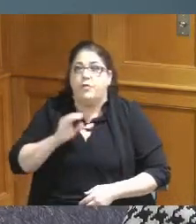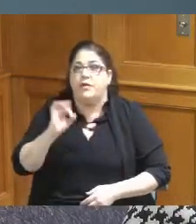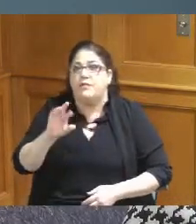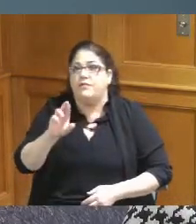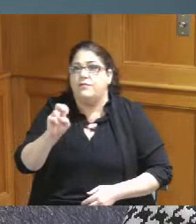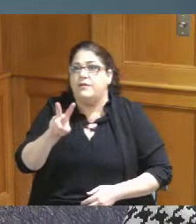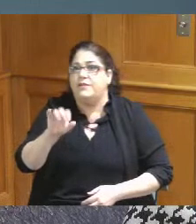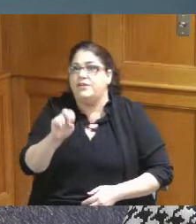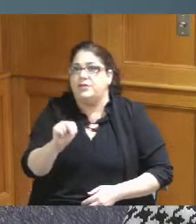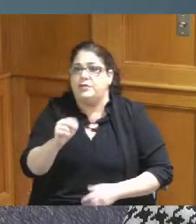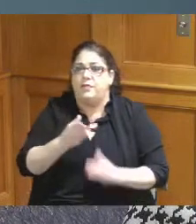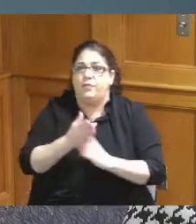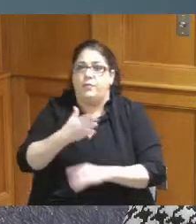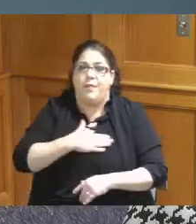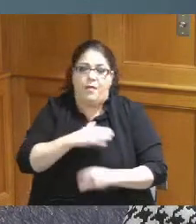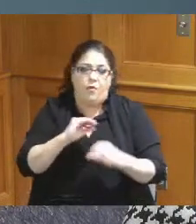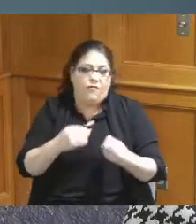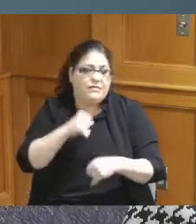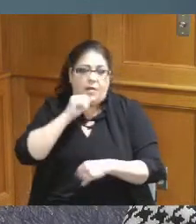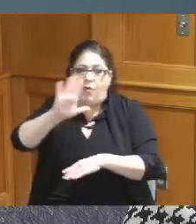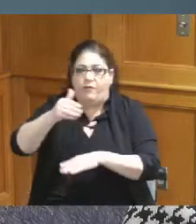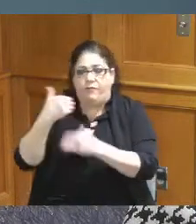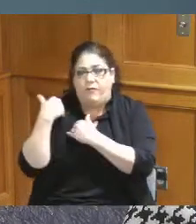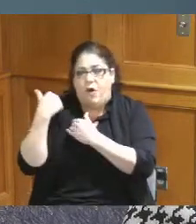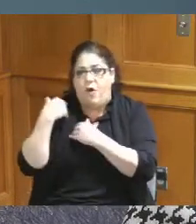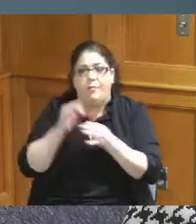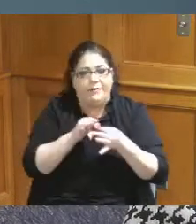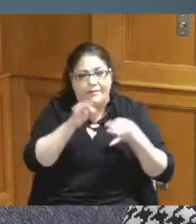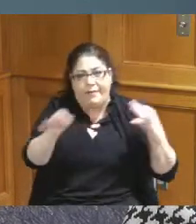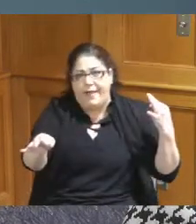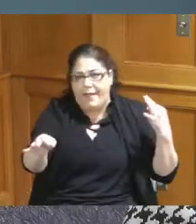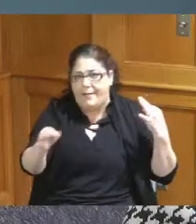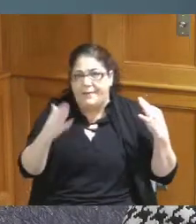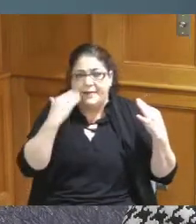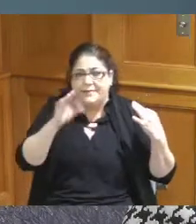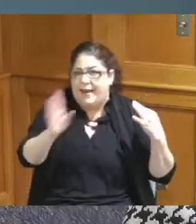through my office no thought of hers but there was a delay because it had never been posted